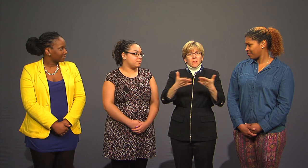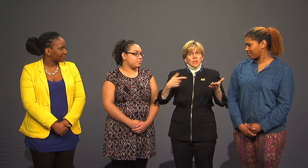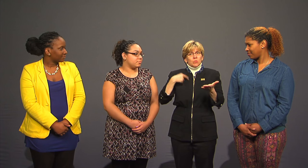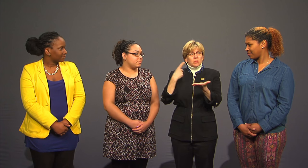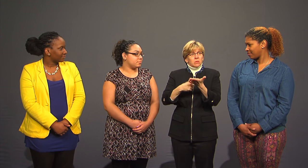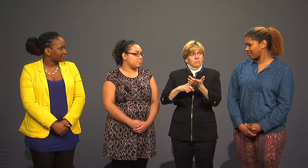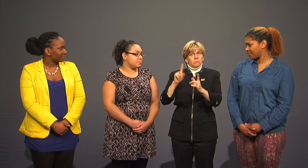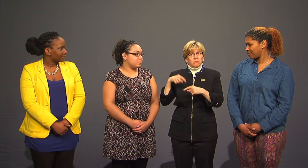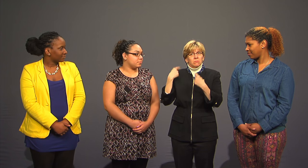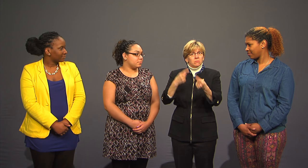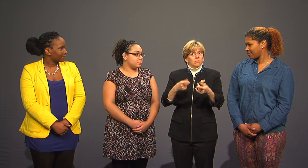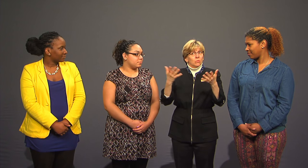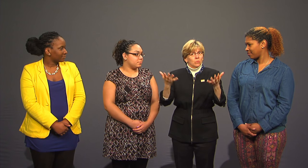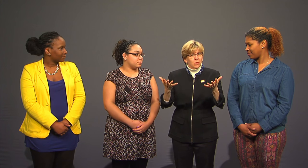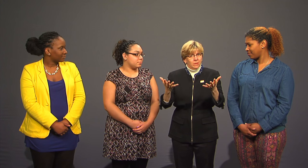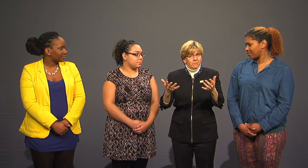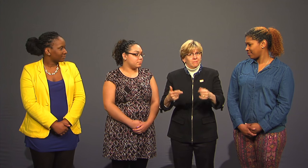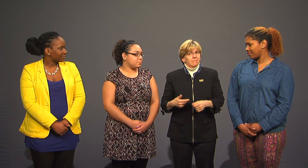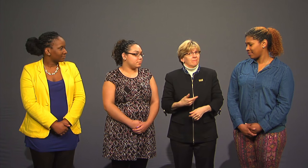What we have discussed so far are: